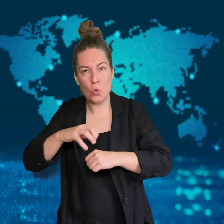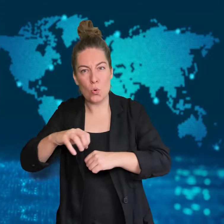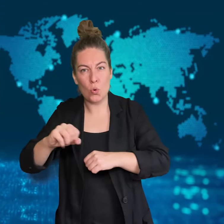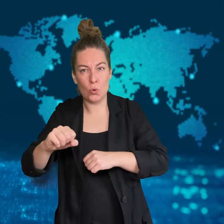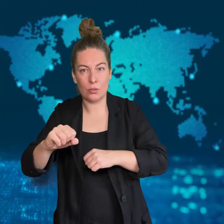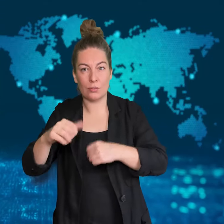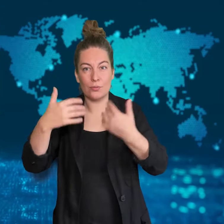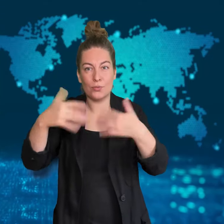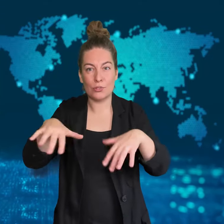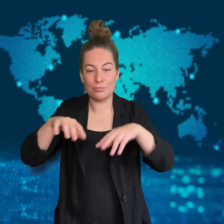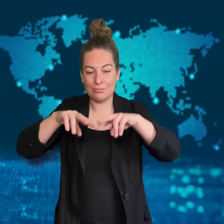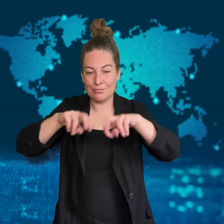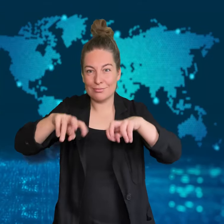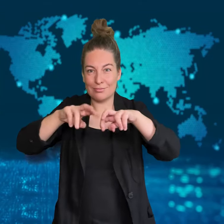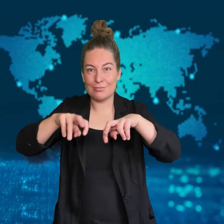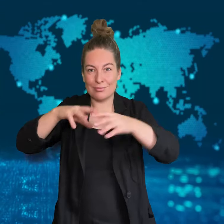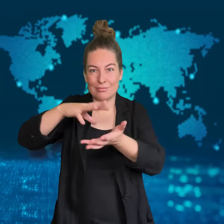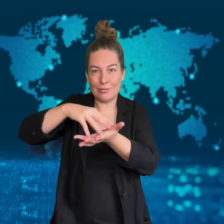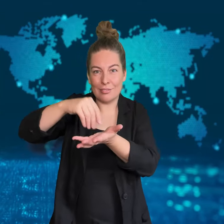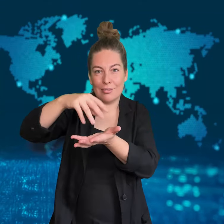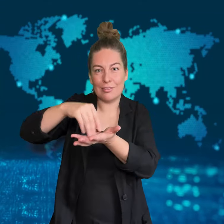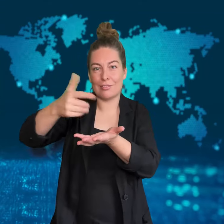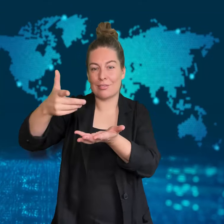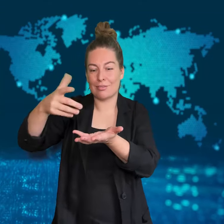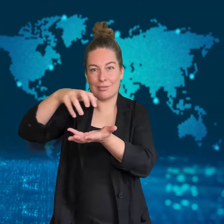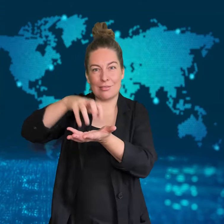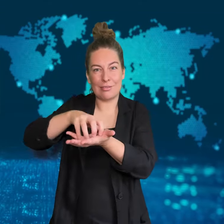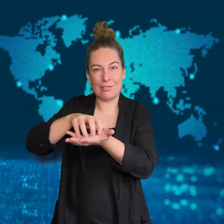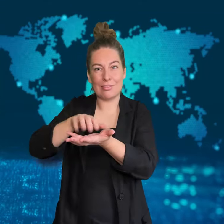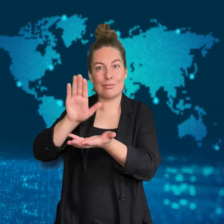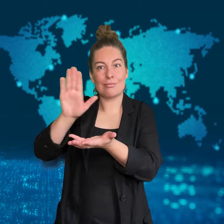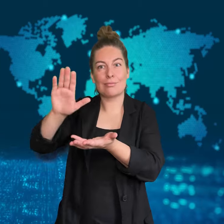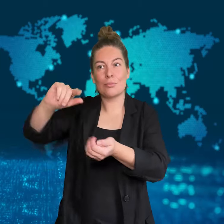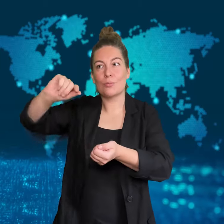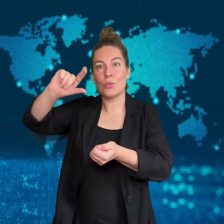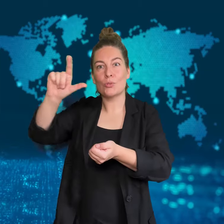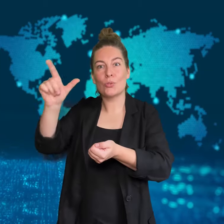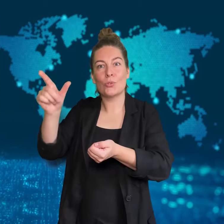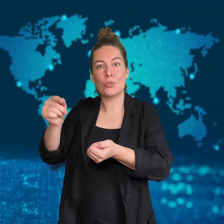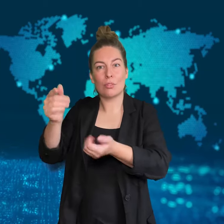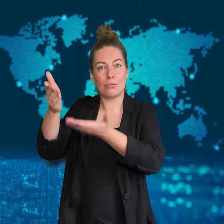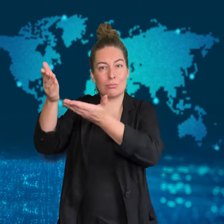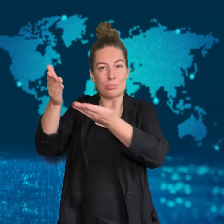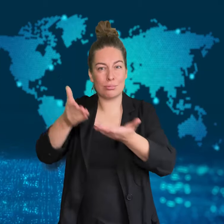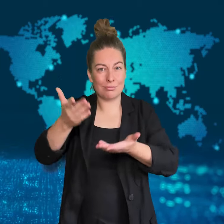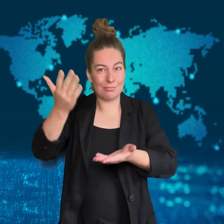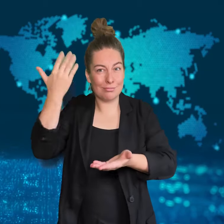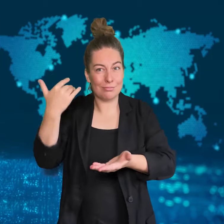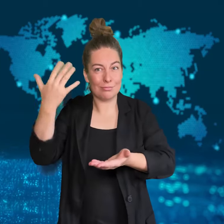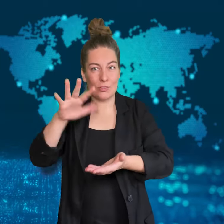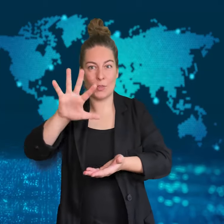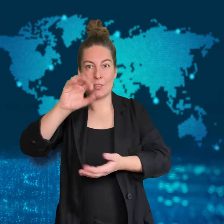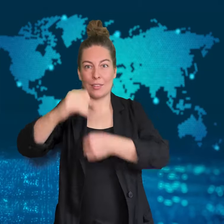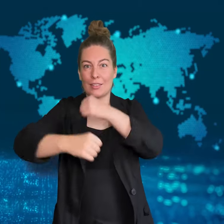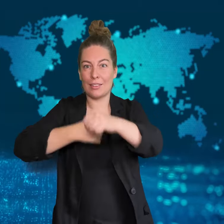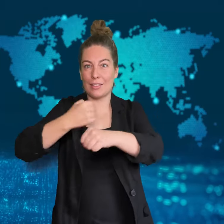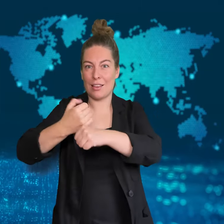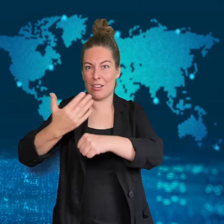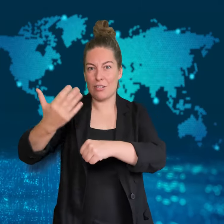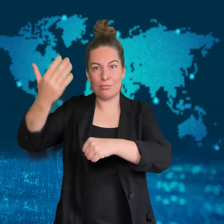The samples were brought to Earth more than 50 years ago.